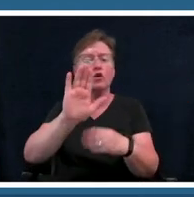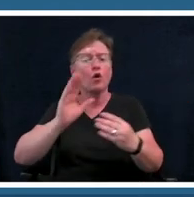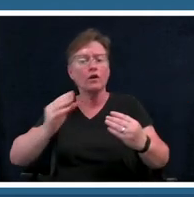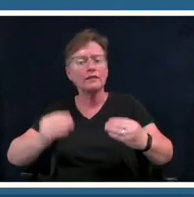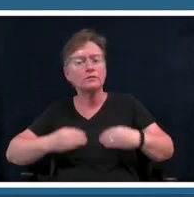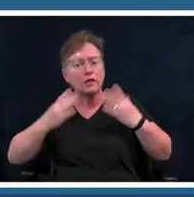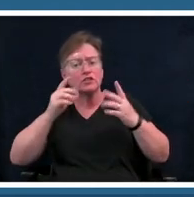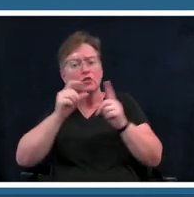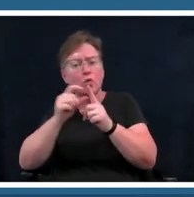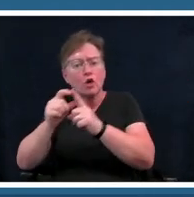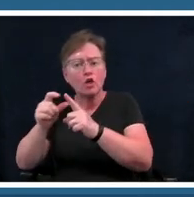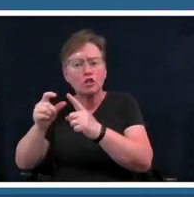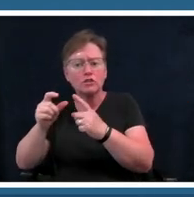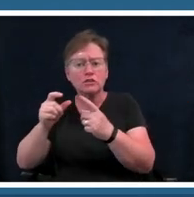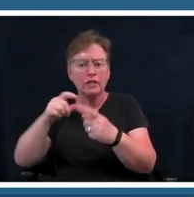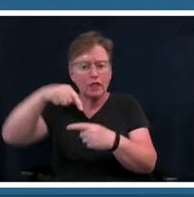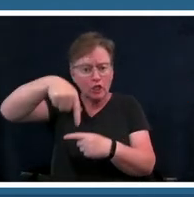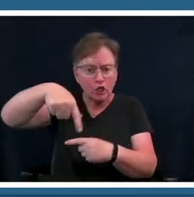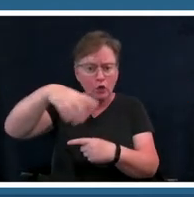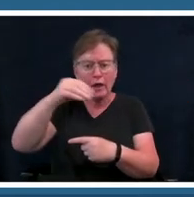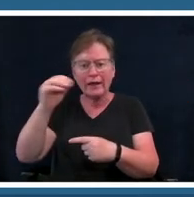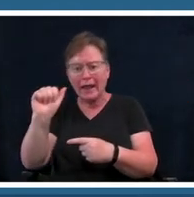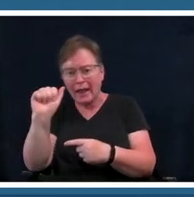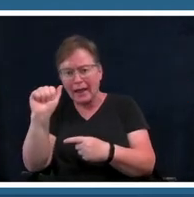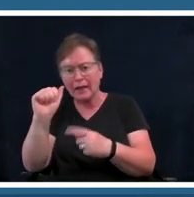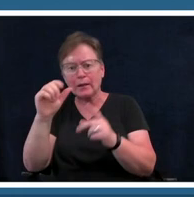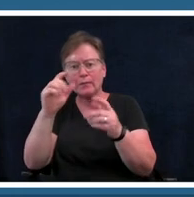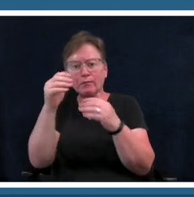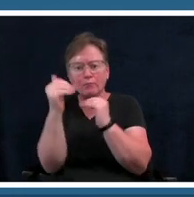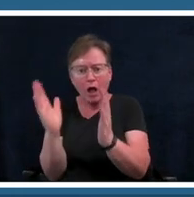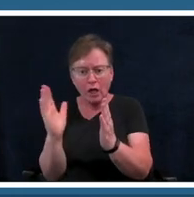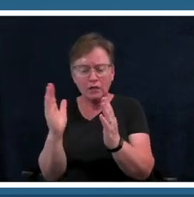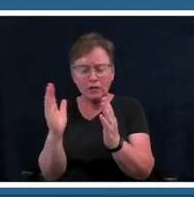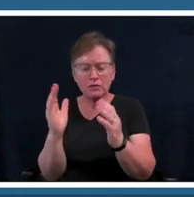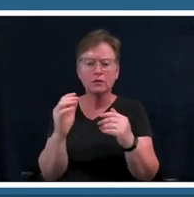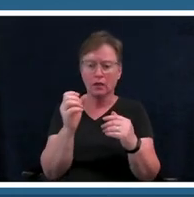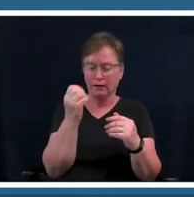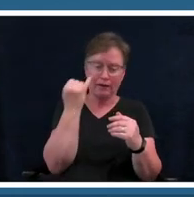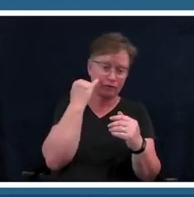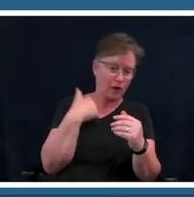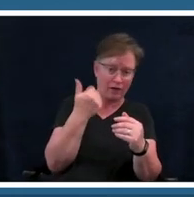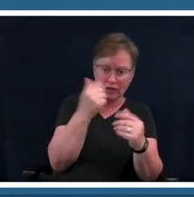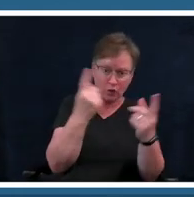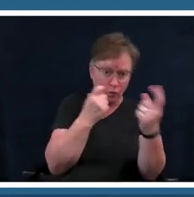or if you have any questions about this activity definitely add those to the q a